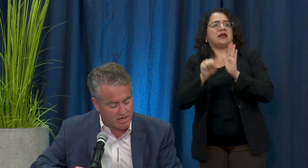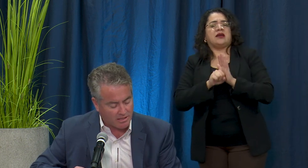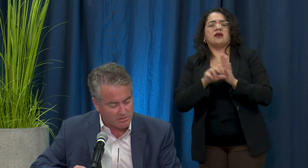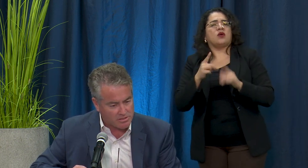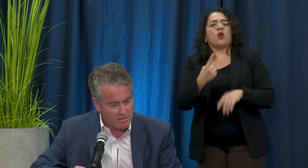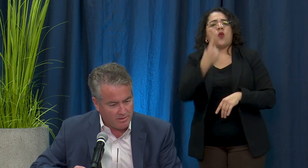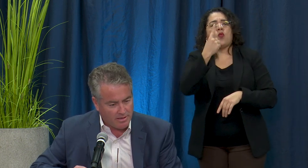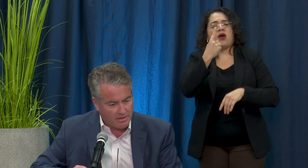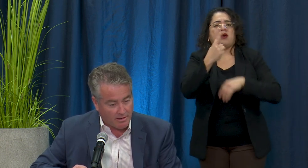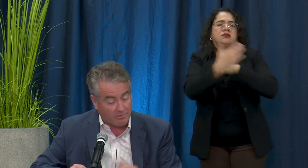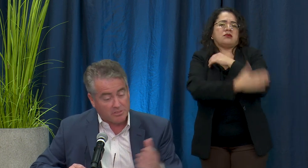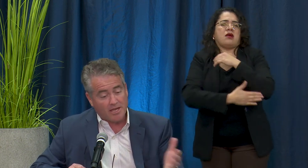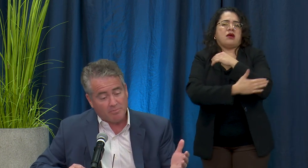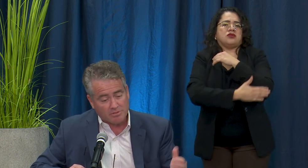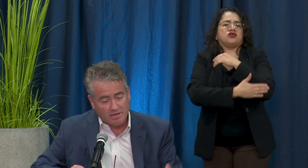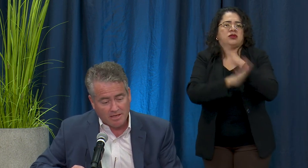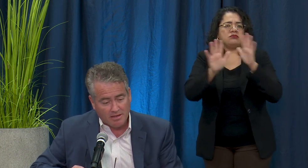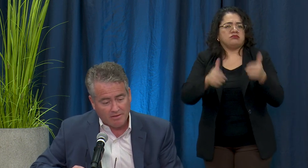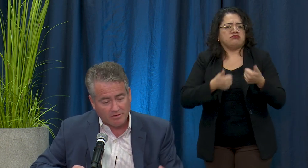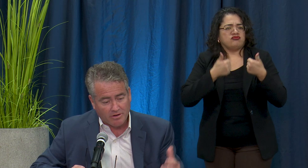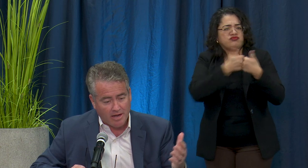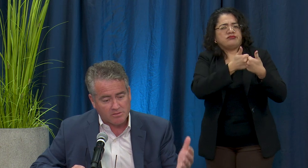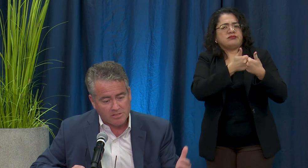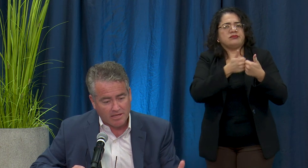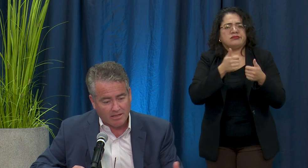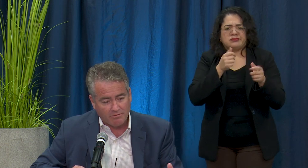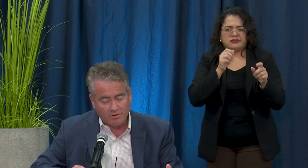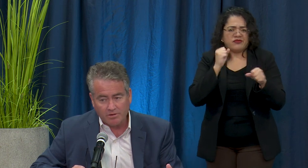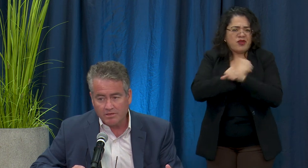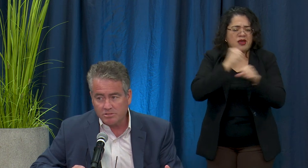challenge. Another example today, the Governor announced that California is